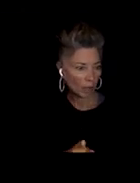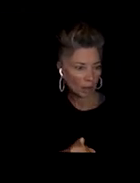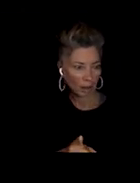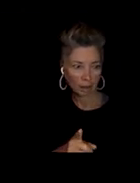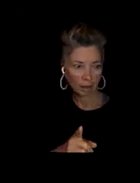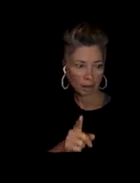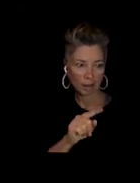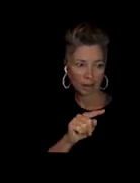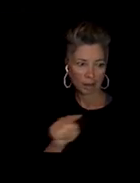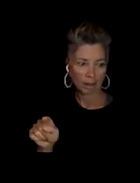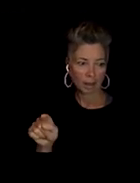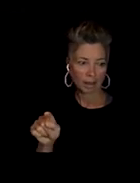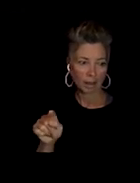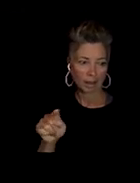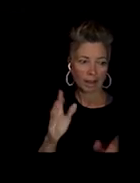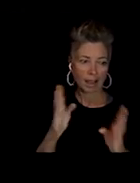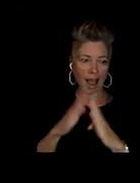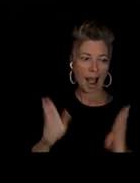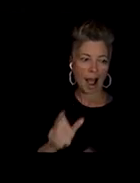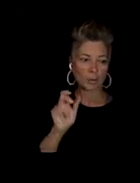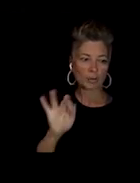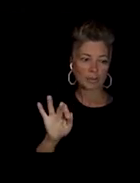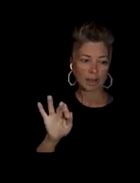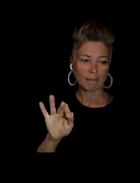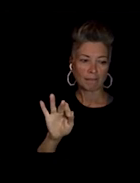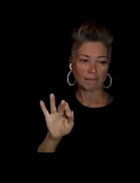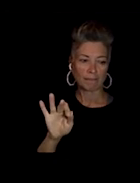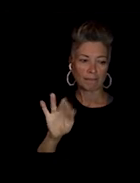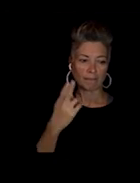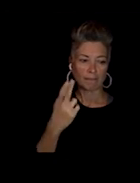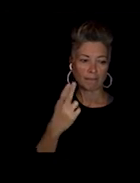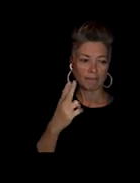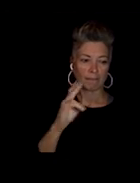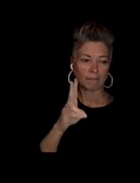and I'm mic'd, headphones and everything, like I'm ready.